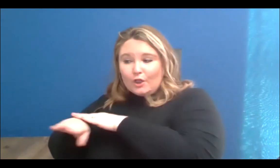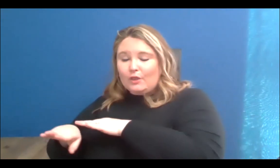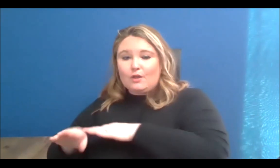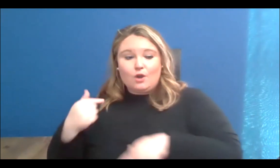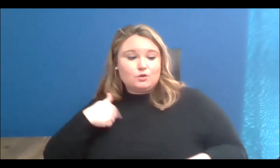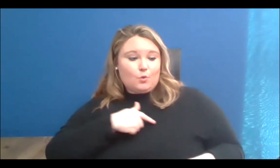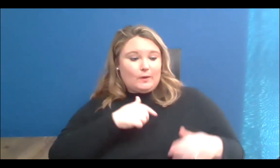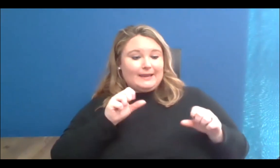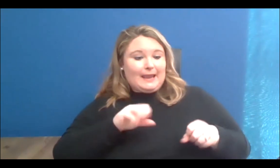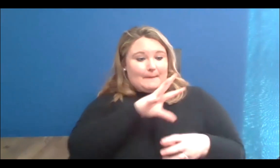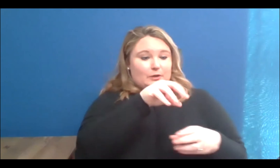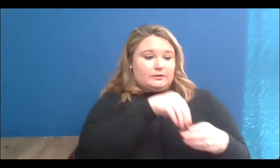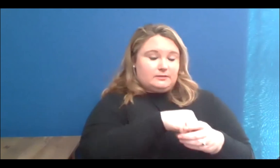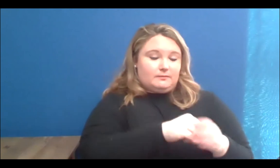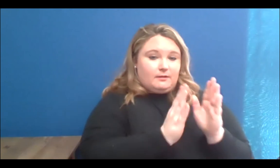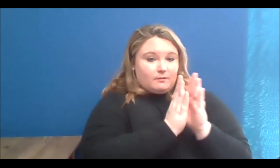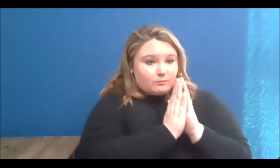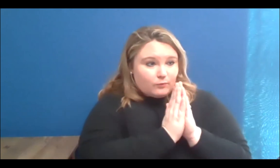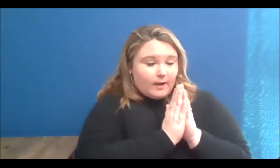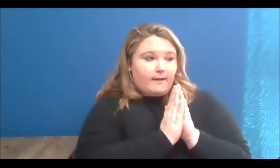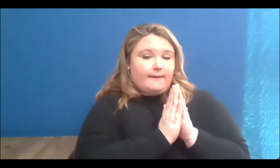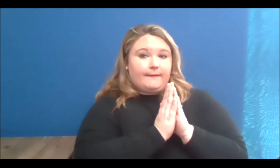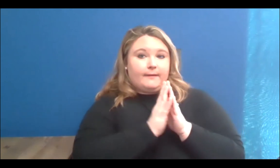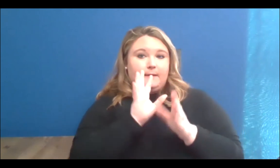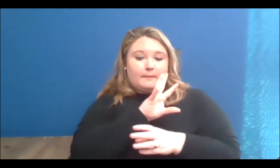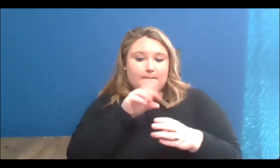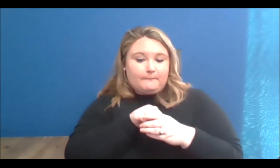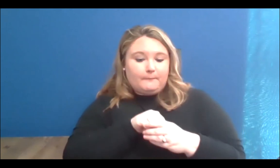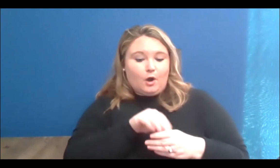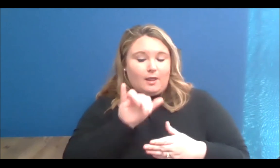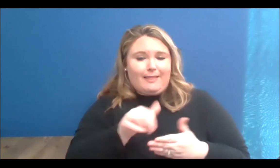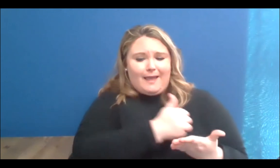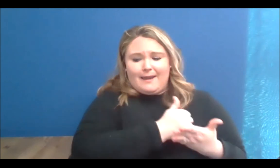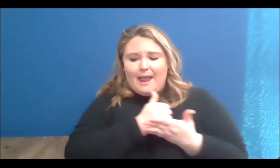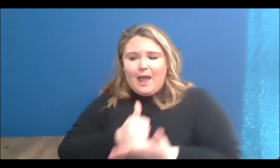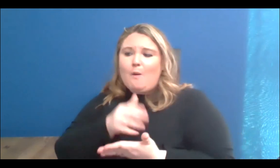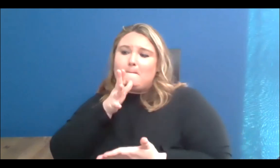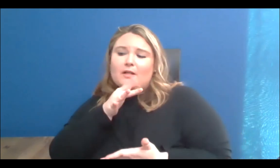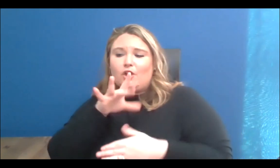self-healing, to help Mother Earth rebirth. And I'm doing all that I can